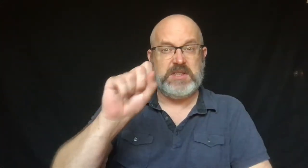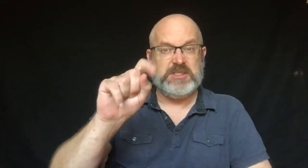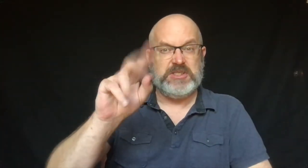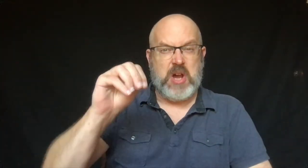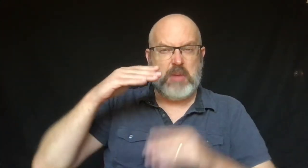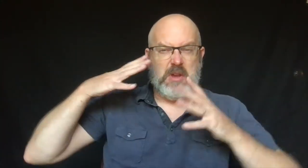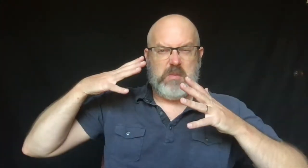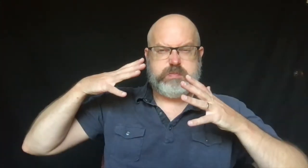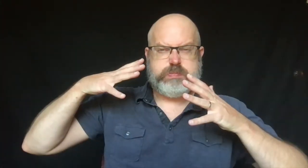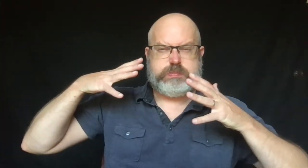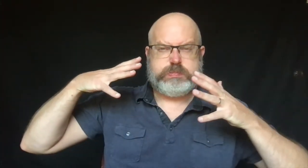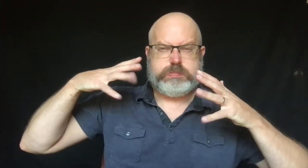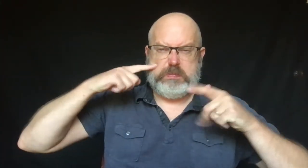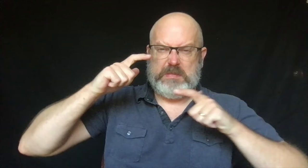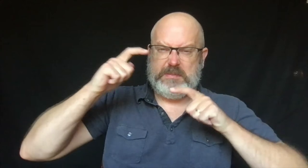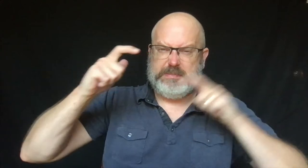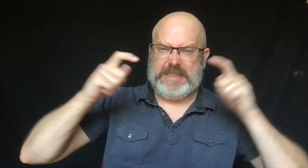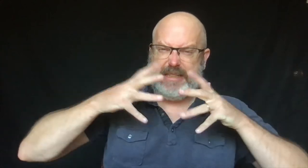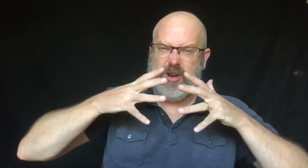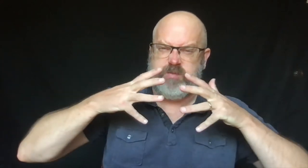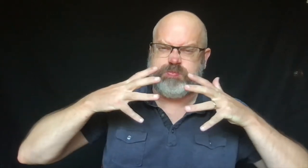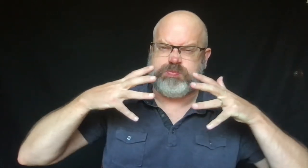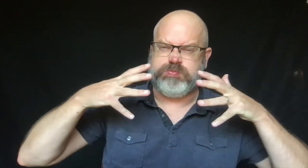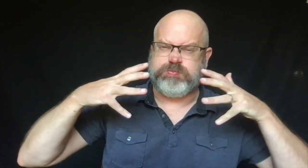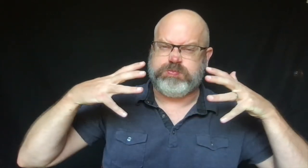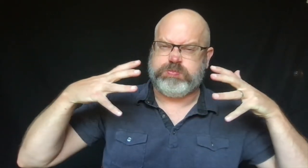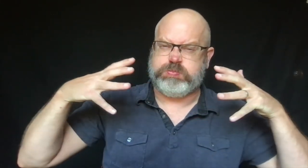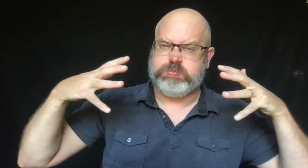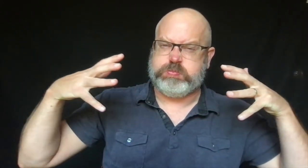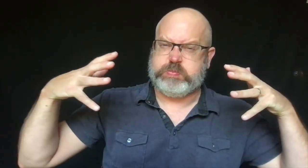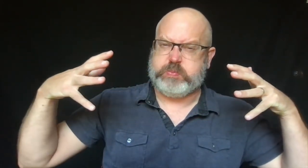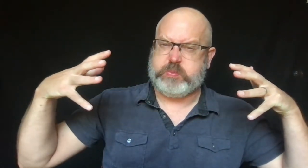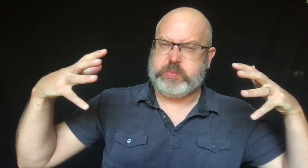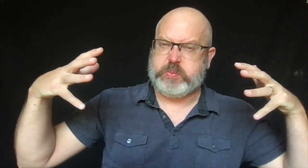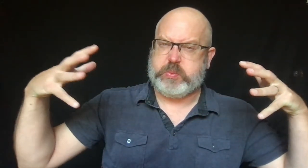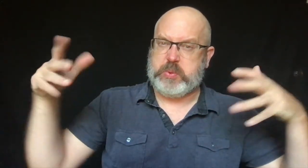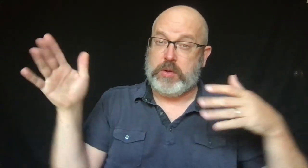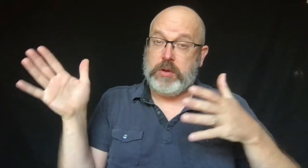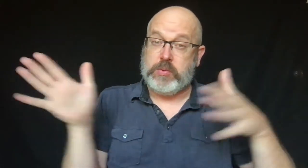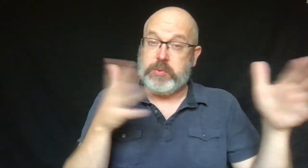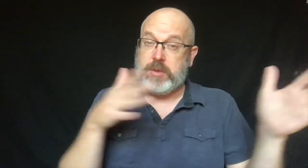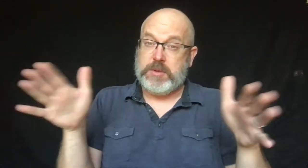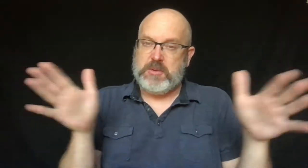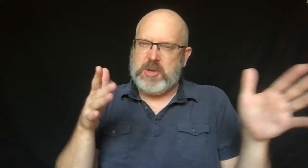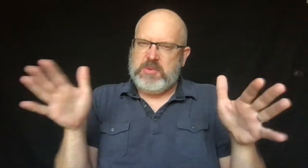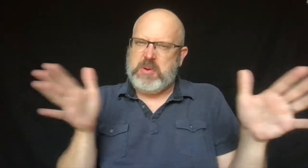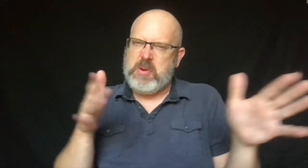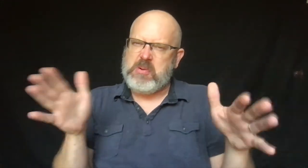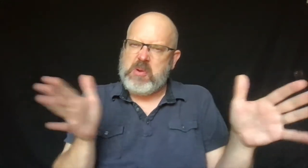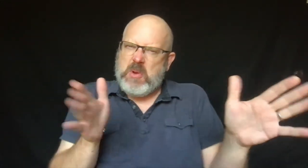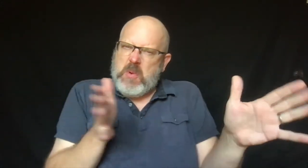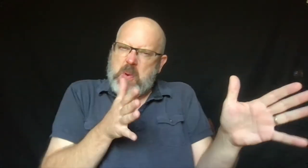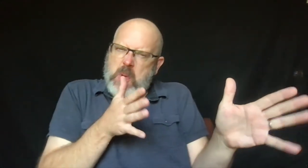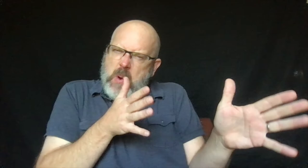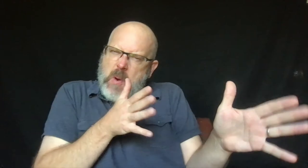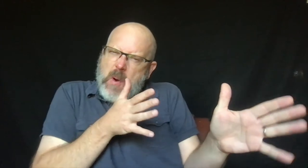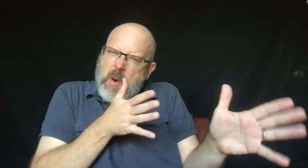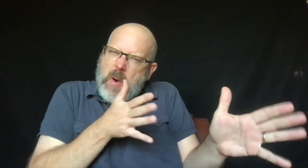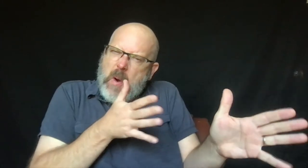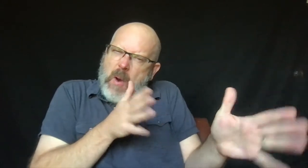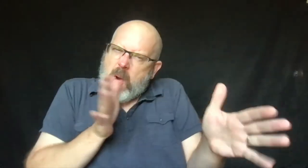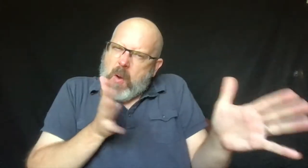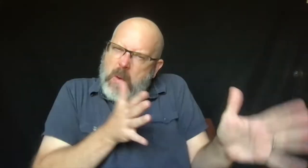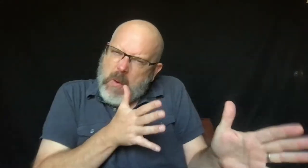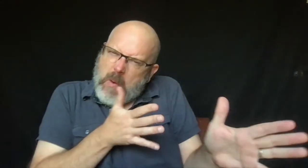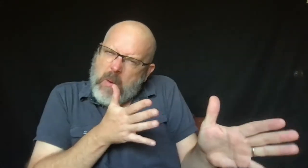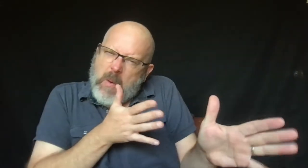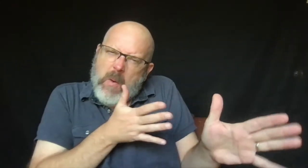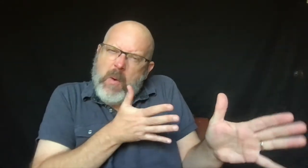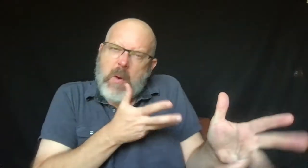The storm got bigger. The wind blew harder.